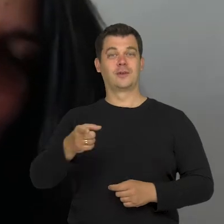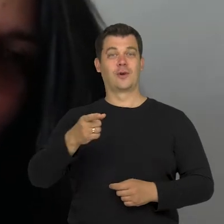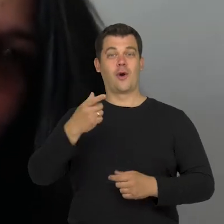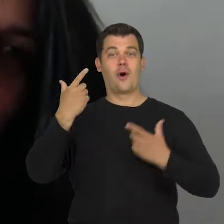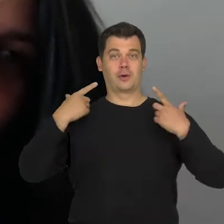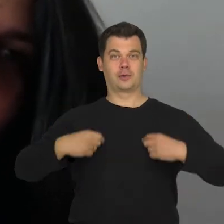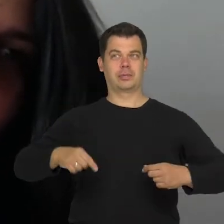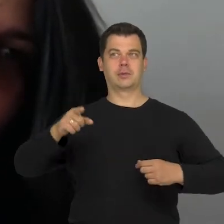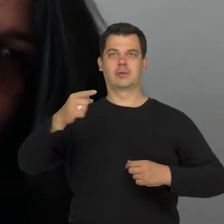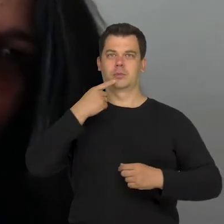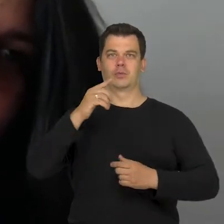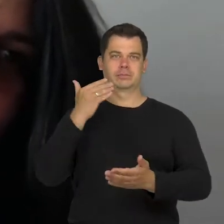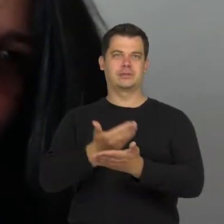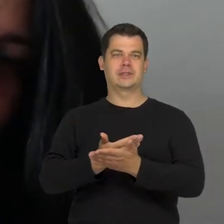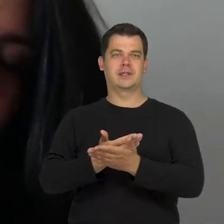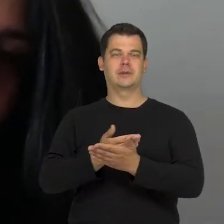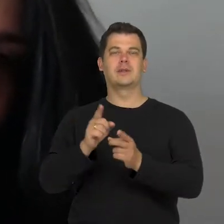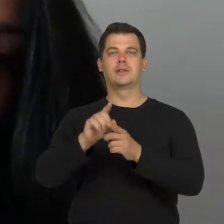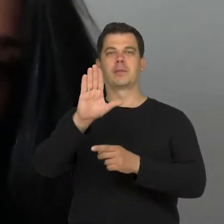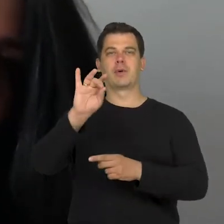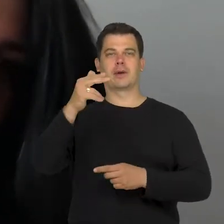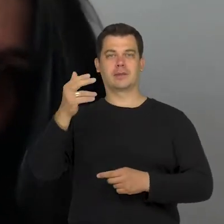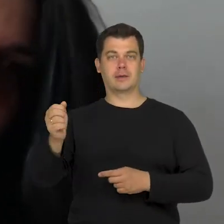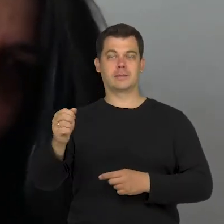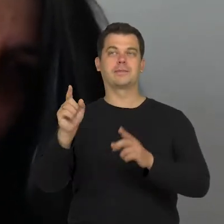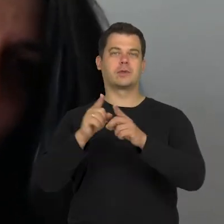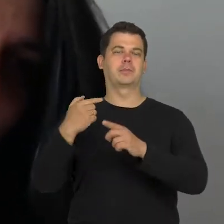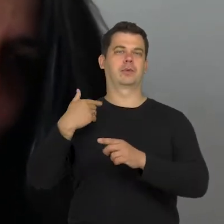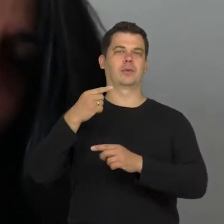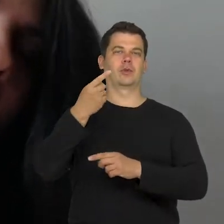we are talking about, which Bogna also collected contains people with the Down syndrome.